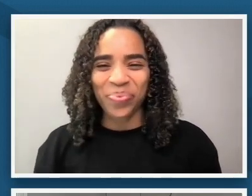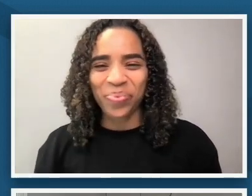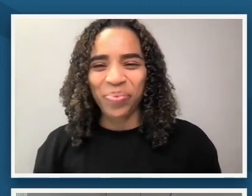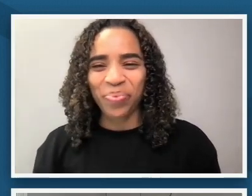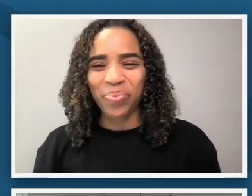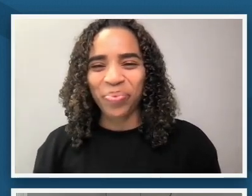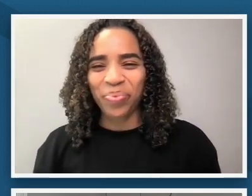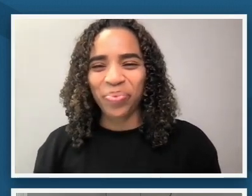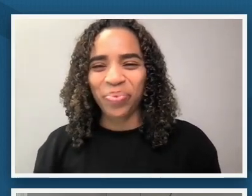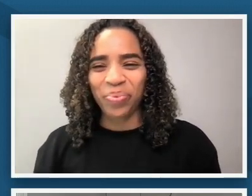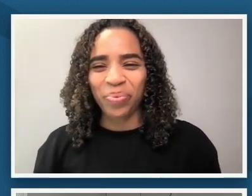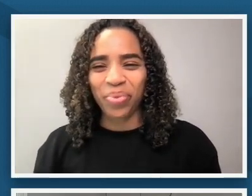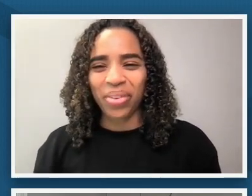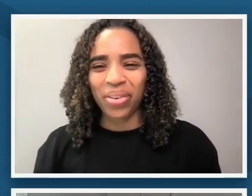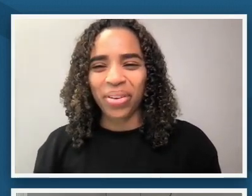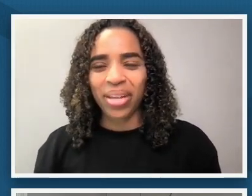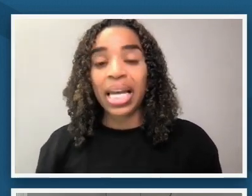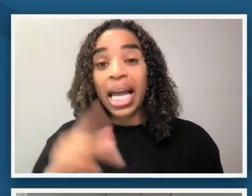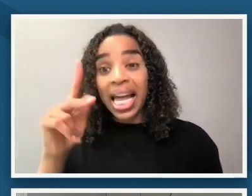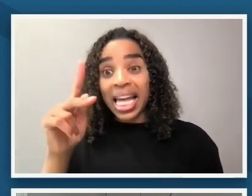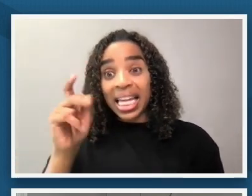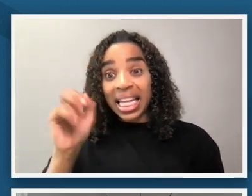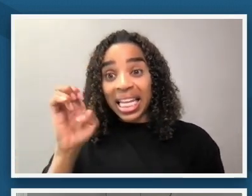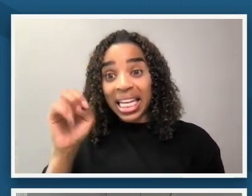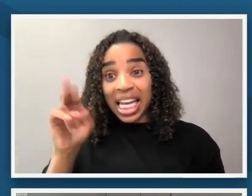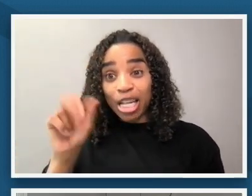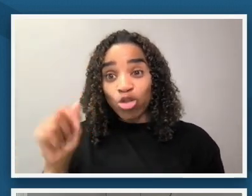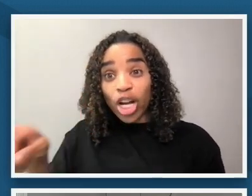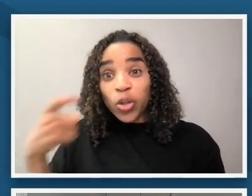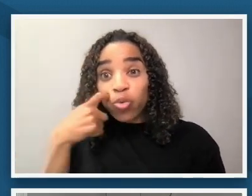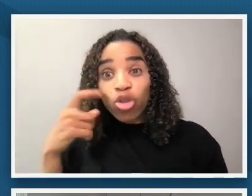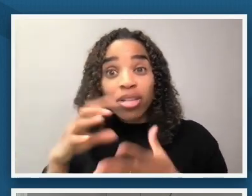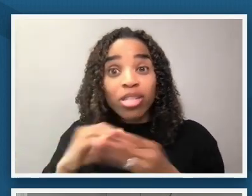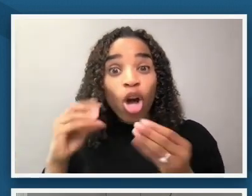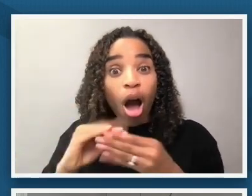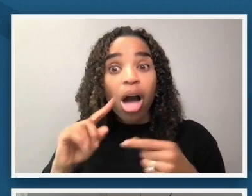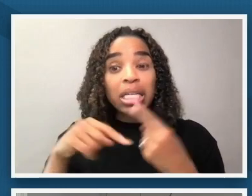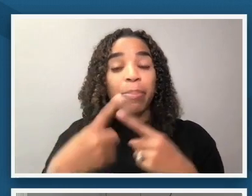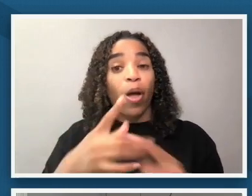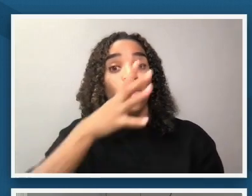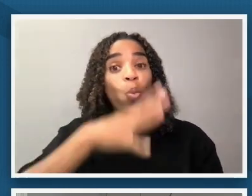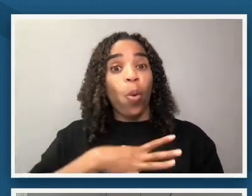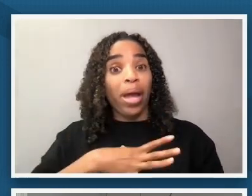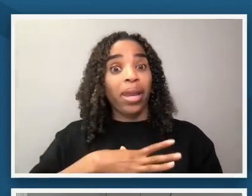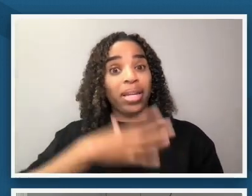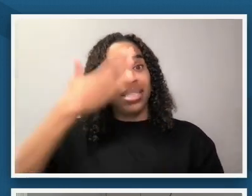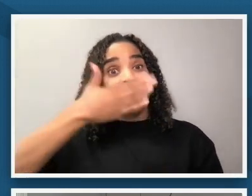and kendra the way that you shared about these